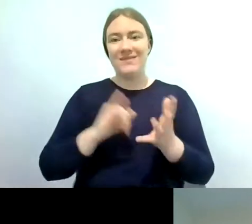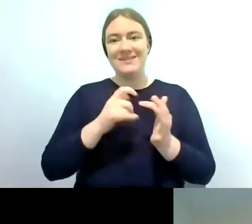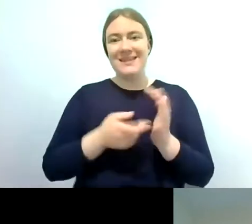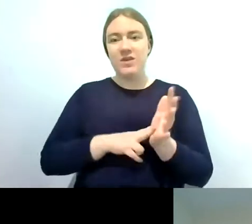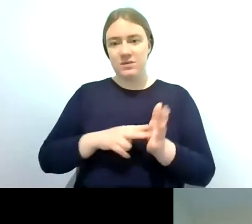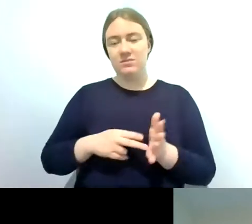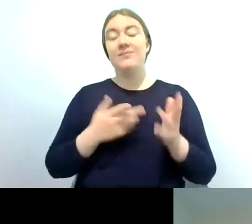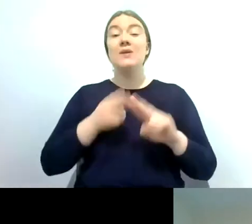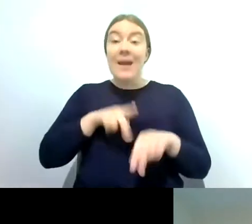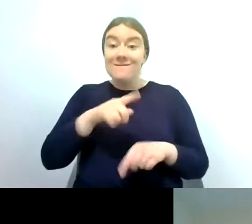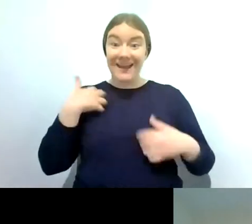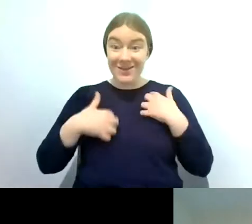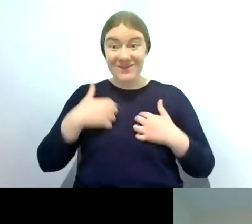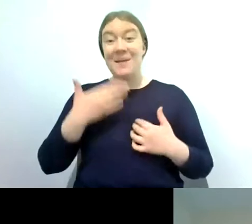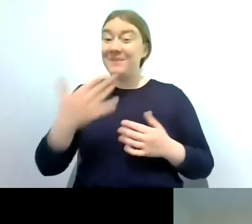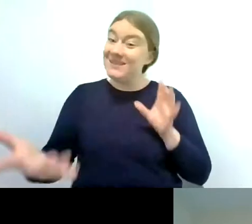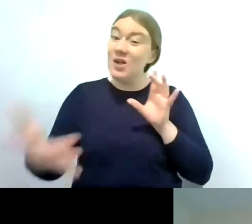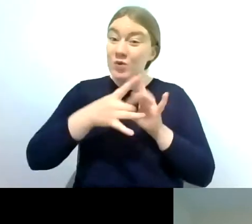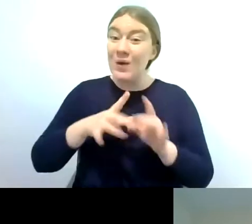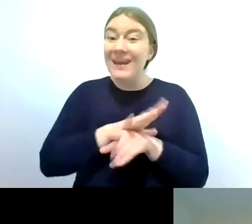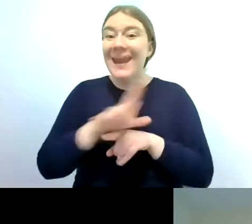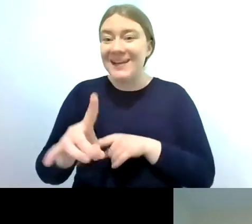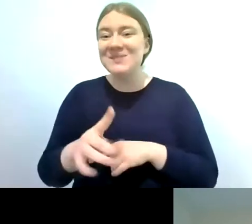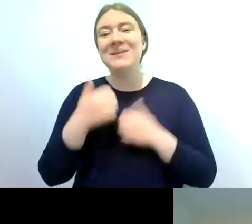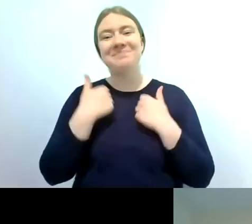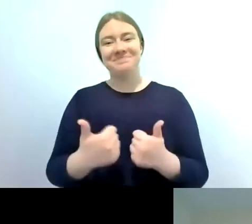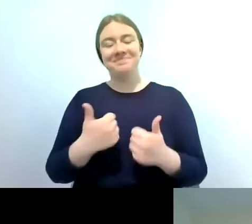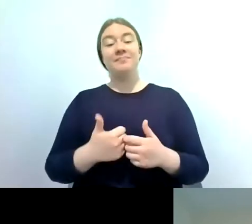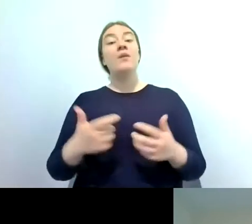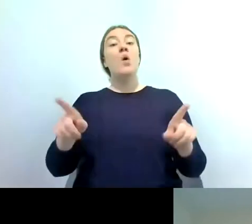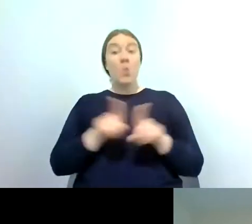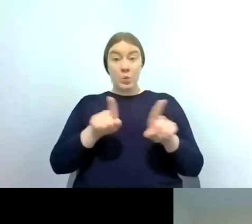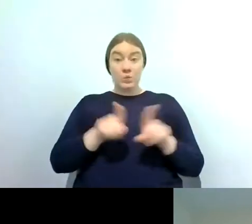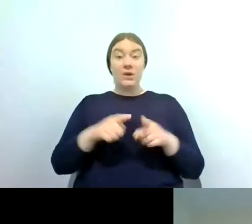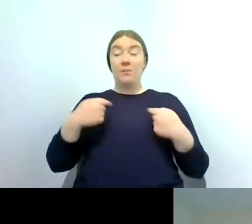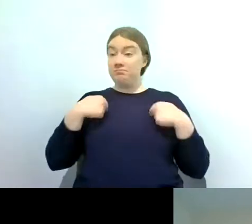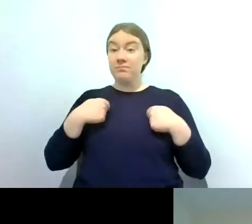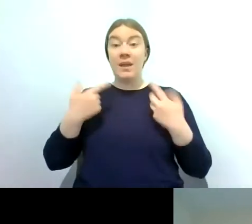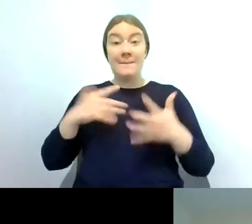like to join us for that next week um we've also been been able to record most of the talks in the